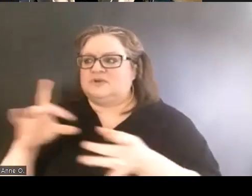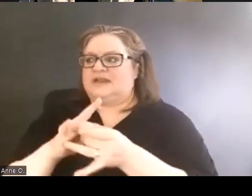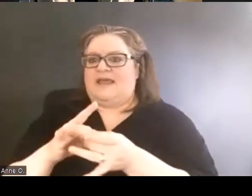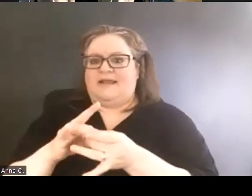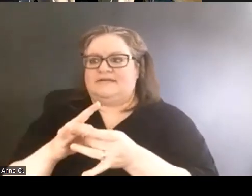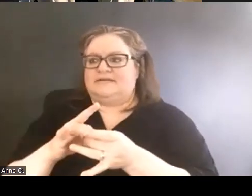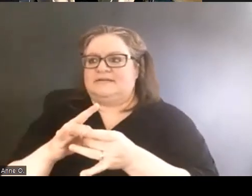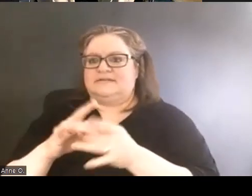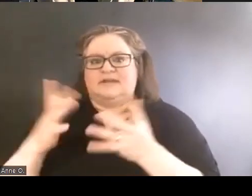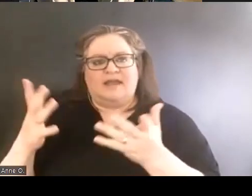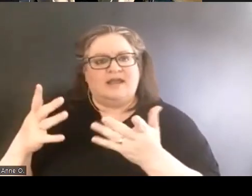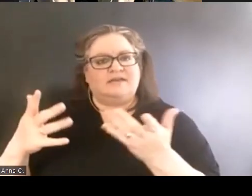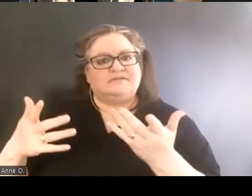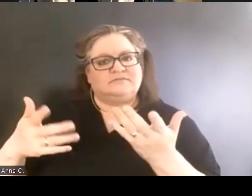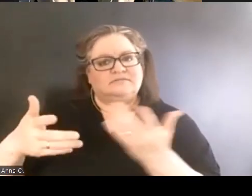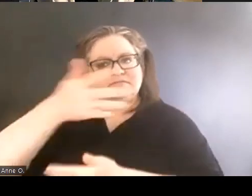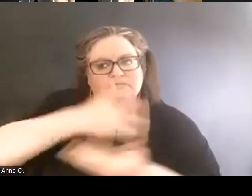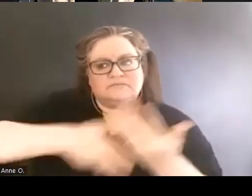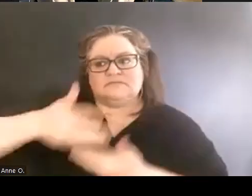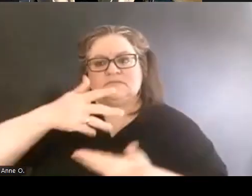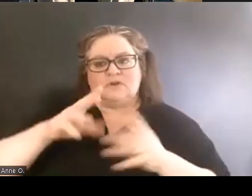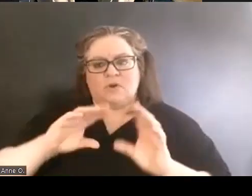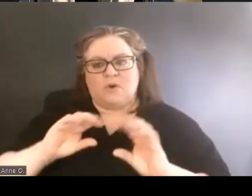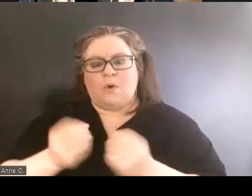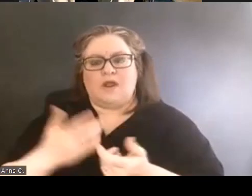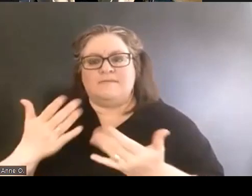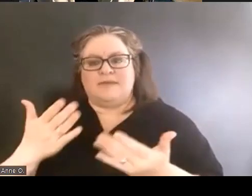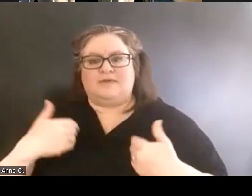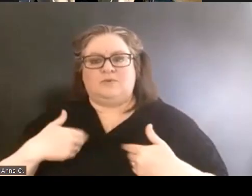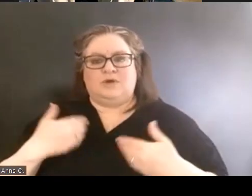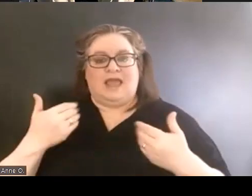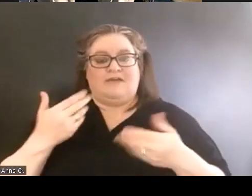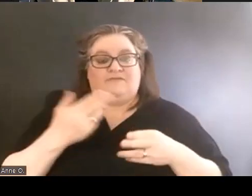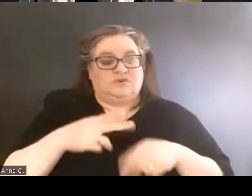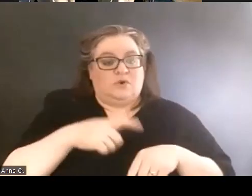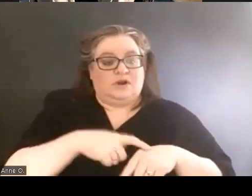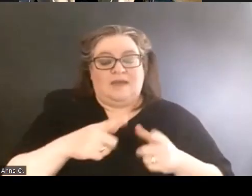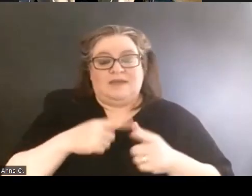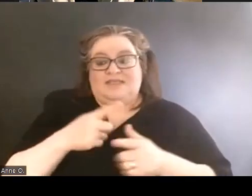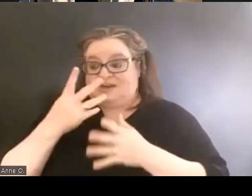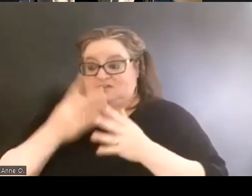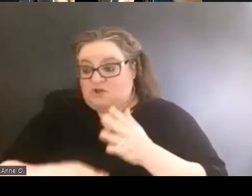maybe we have it for a little bit and then all of a sudden it's gone.